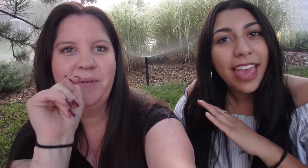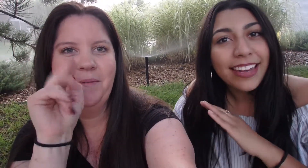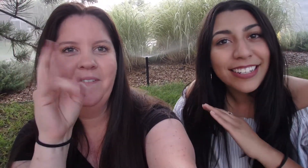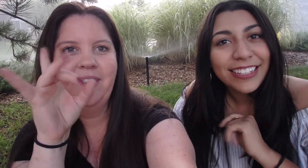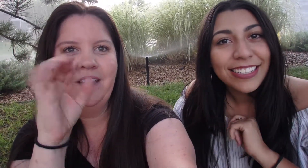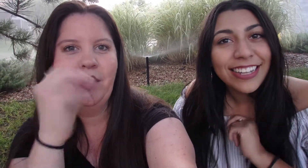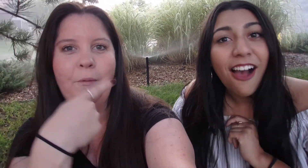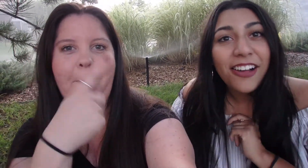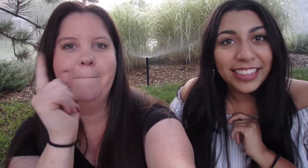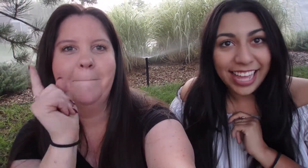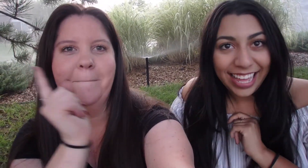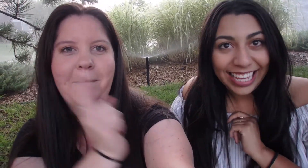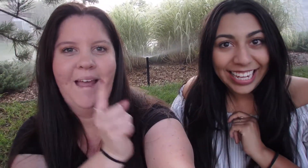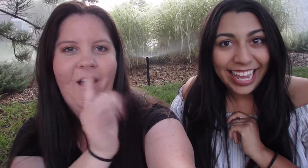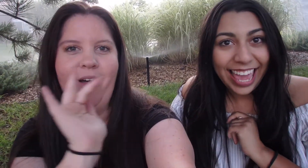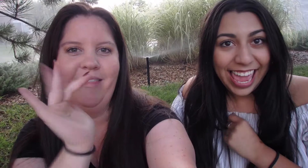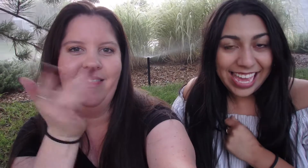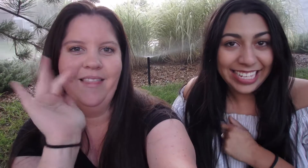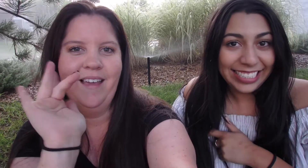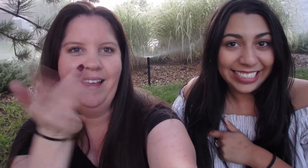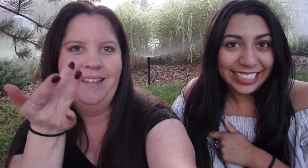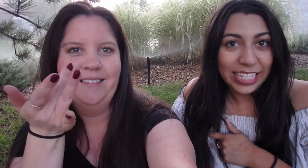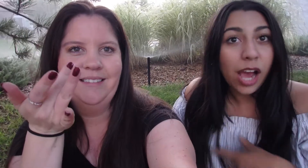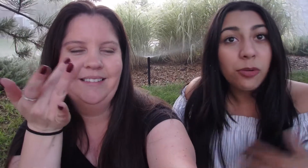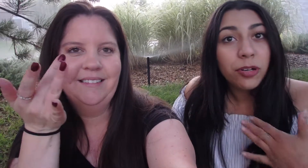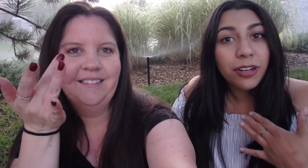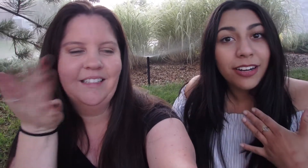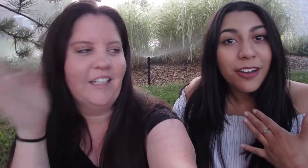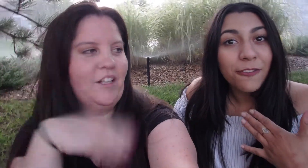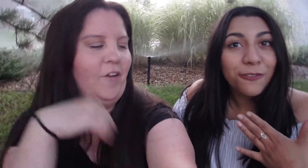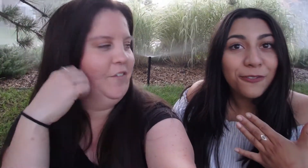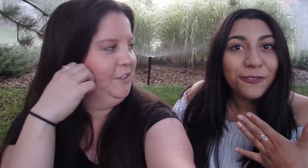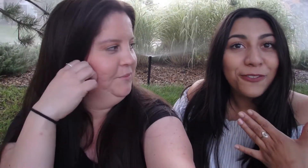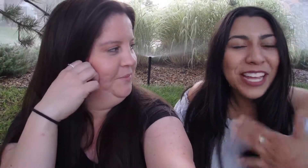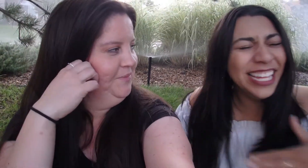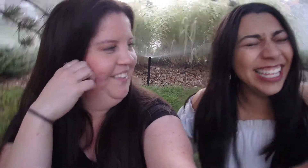We met online Let's start over